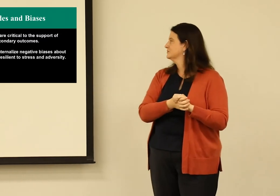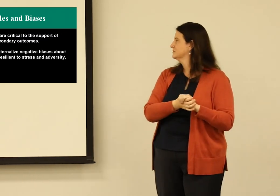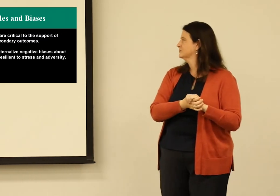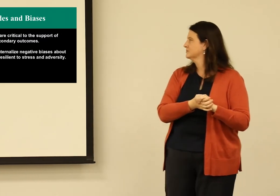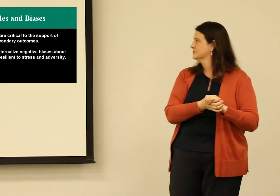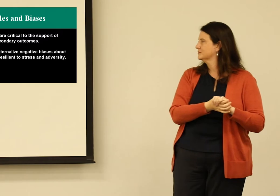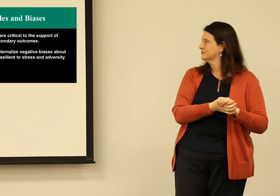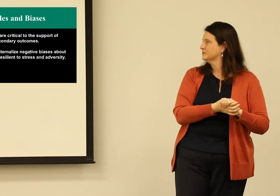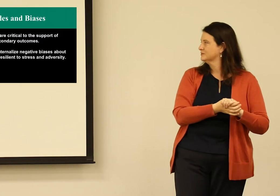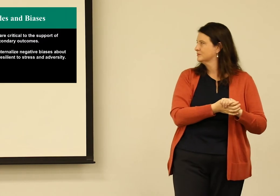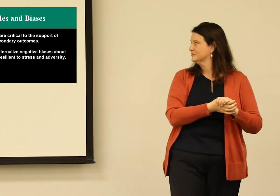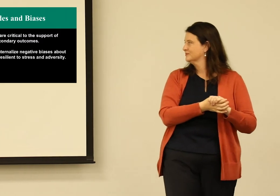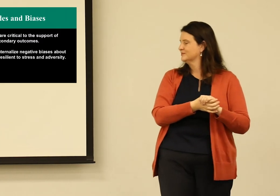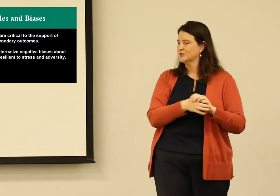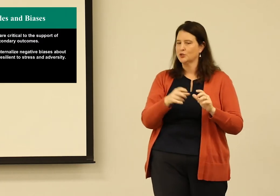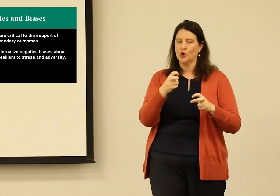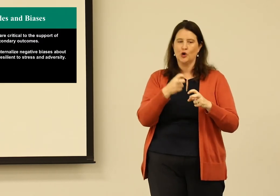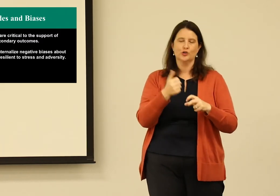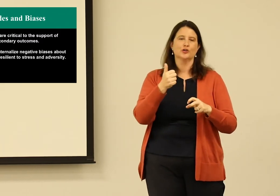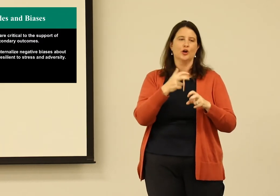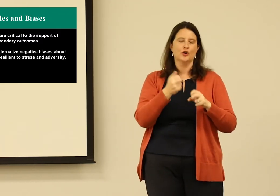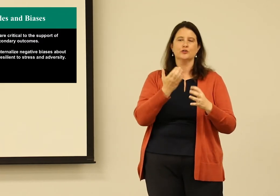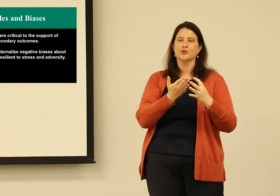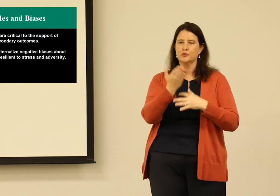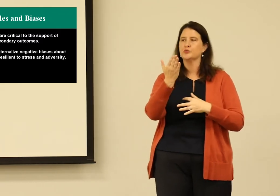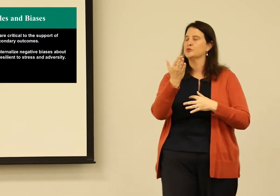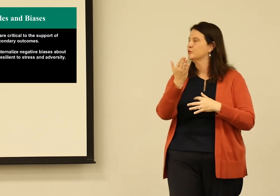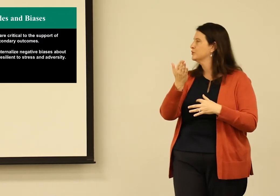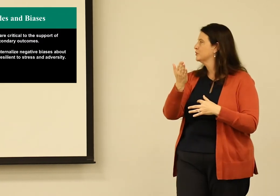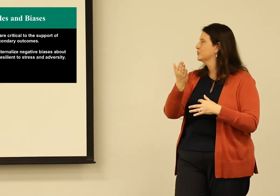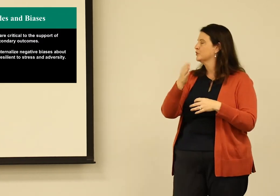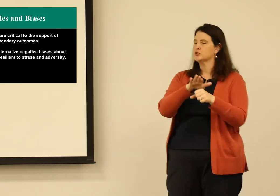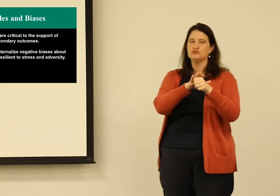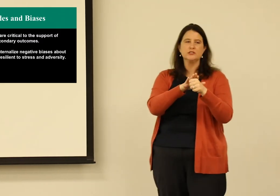it becomes who you are. It becomes harder and harder